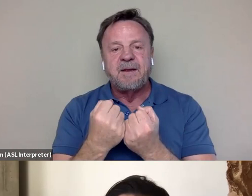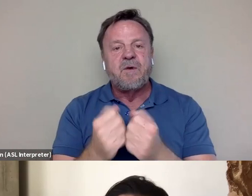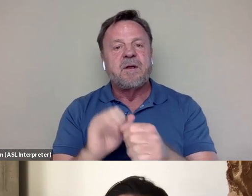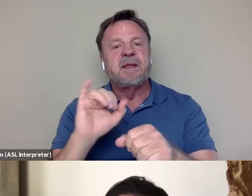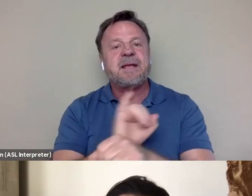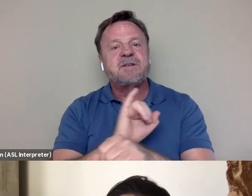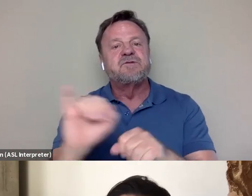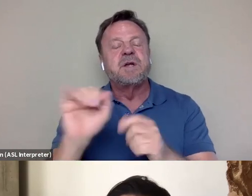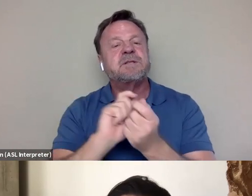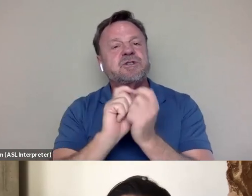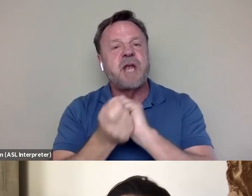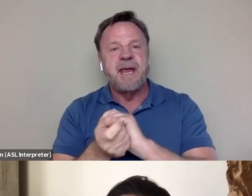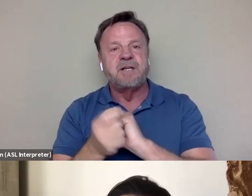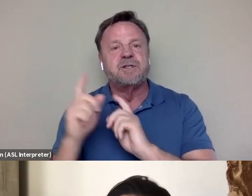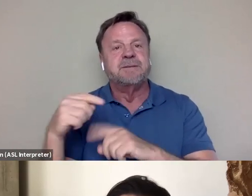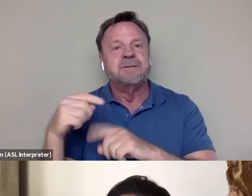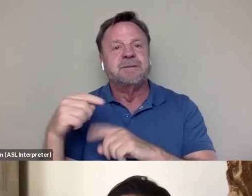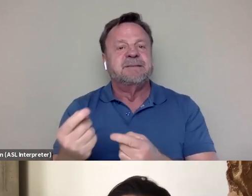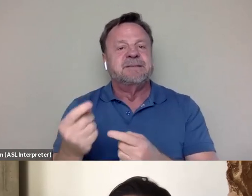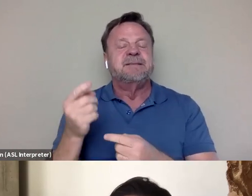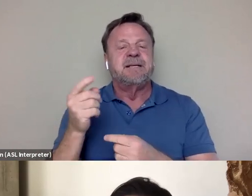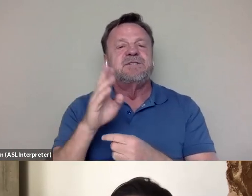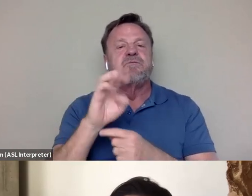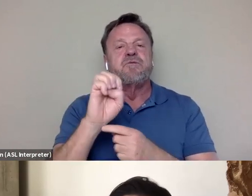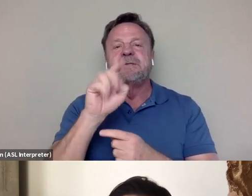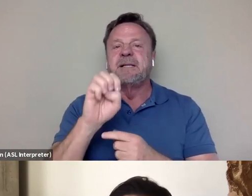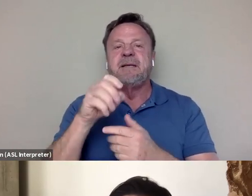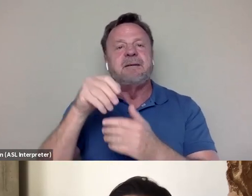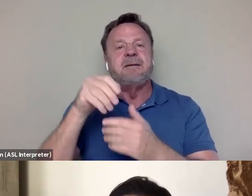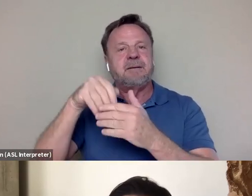has changed since Bruce Lee entered into it. Is there anyone out there you think